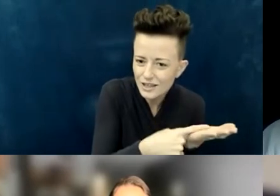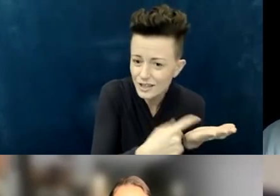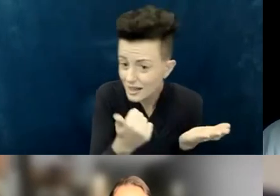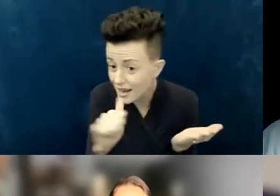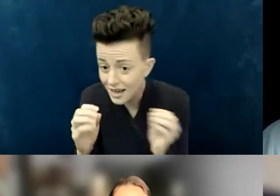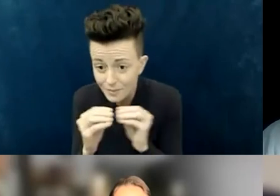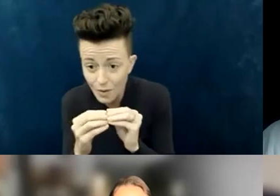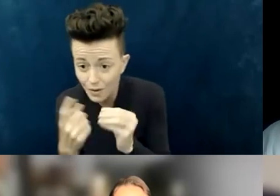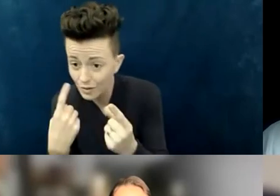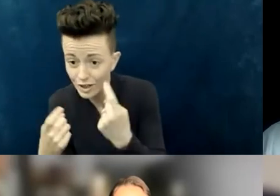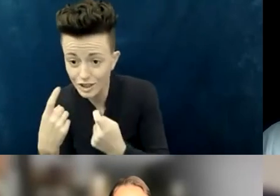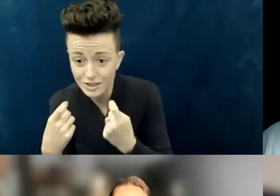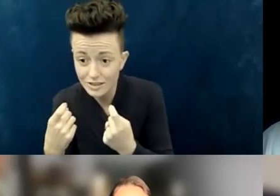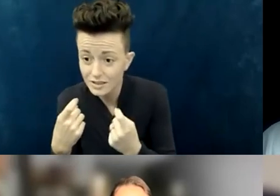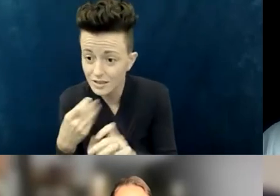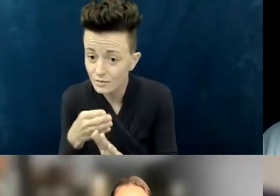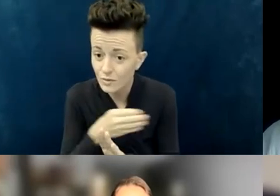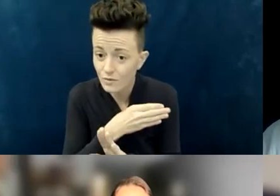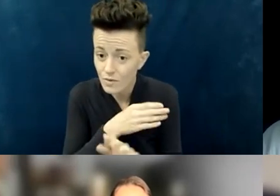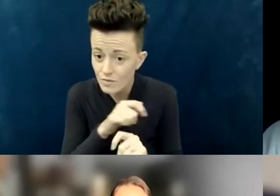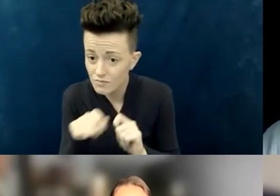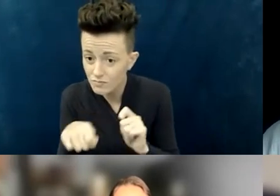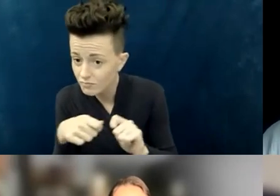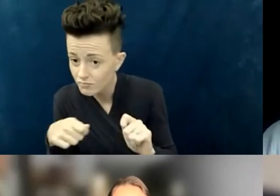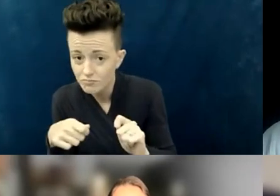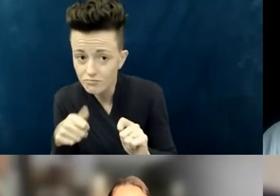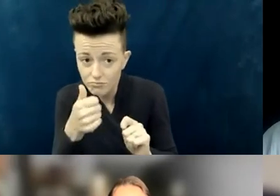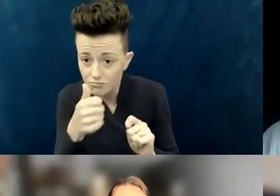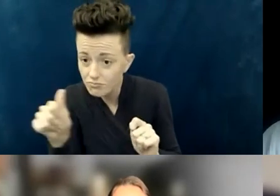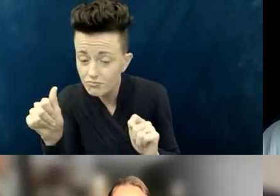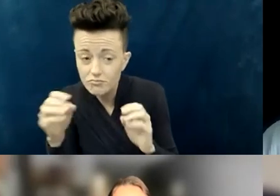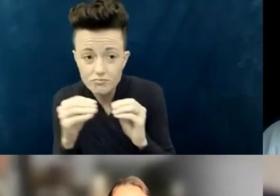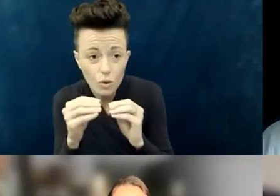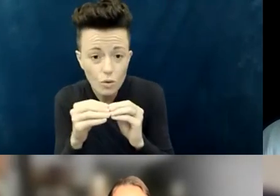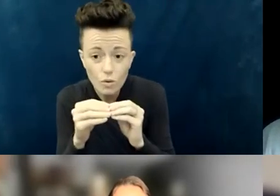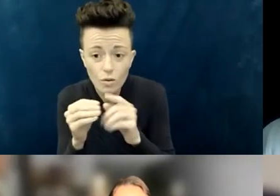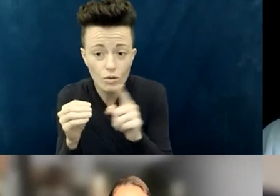that has a question who's been listening in; we'd love to hear from you. I'm going to mute myself